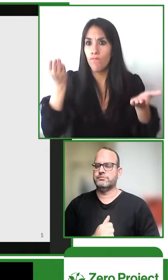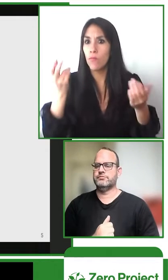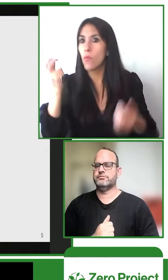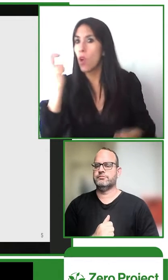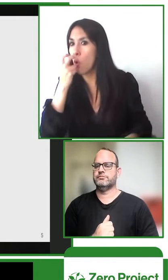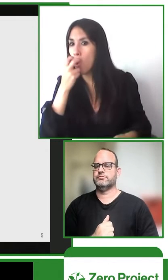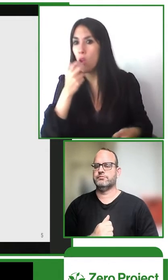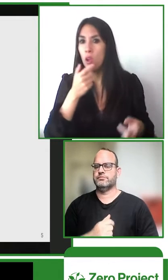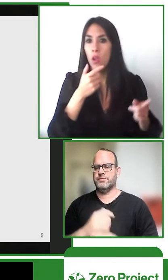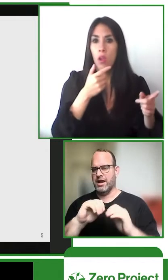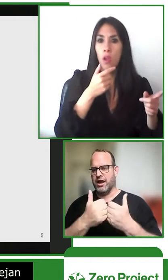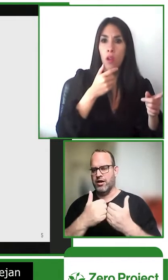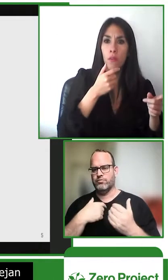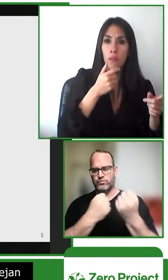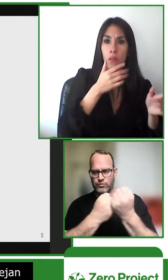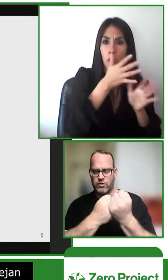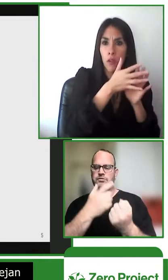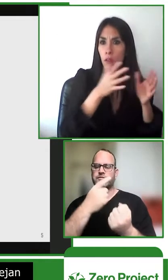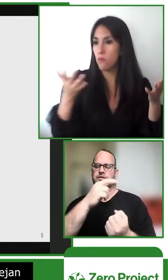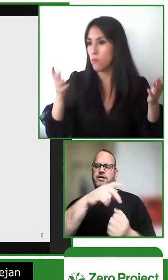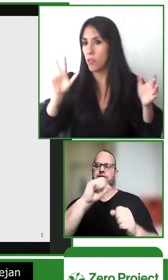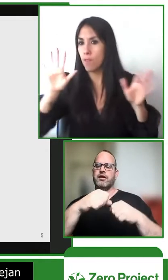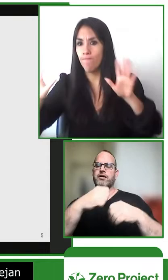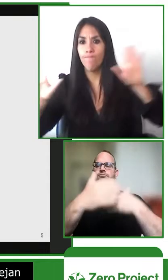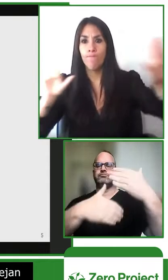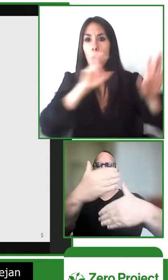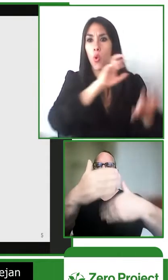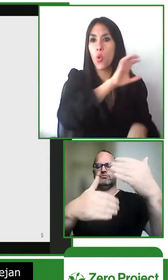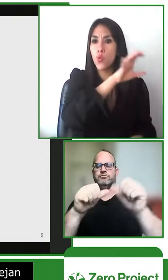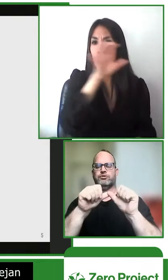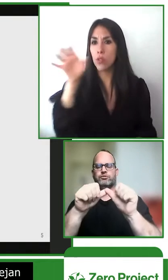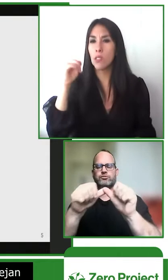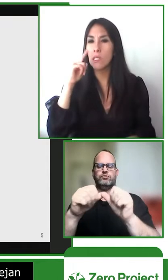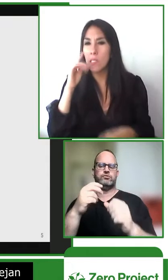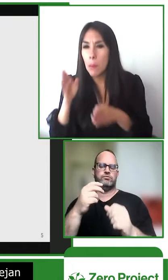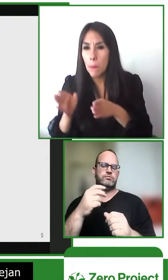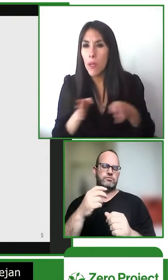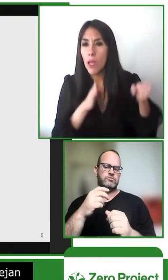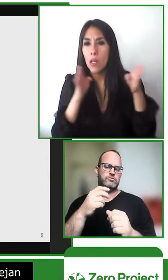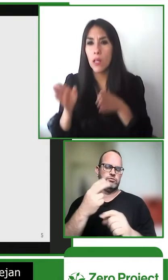each of the communities to help them become self-sufficient in maintaining and